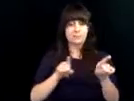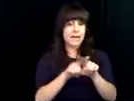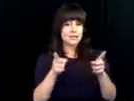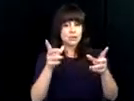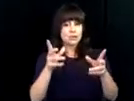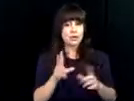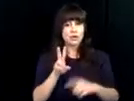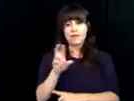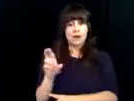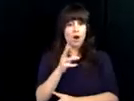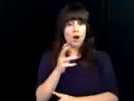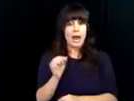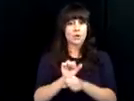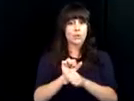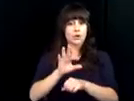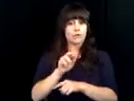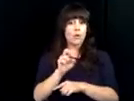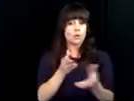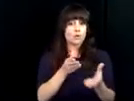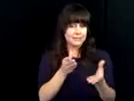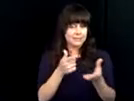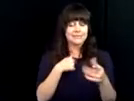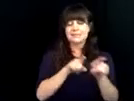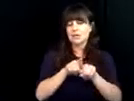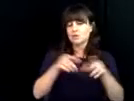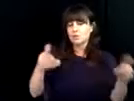for the Blind and Vision Impaired.